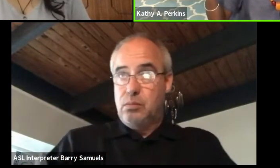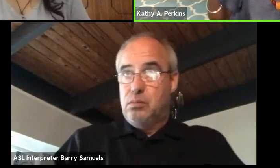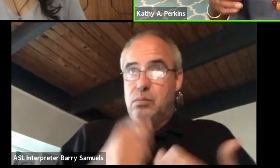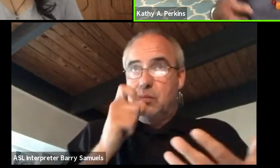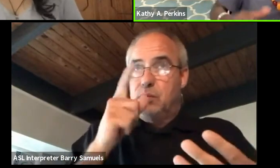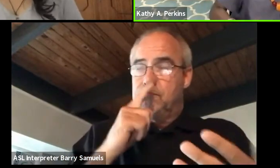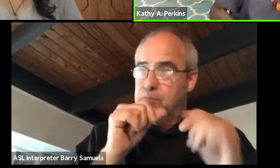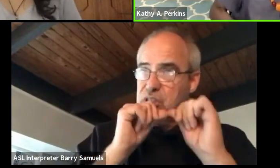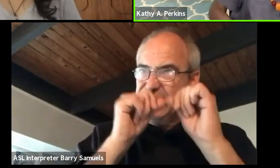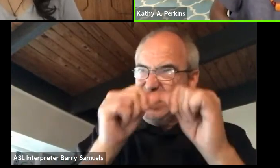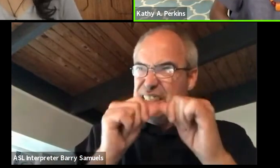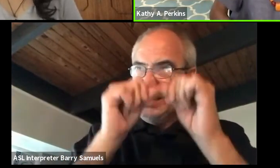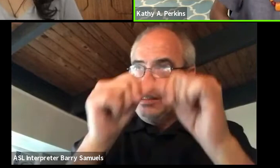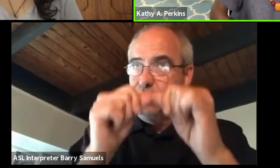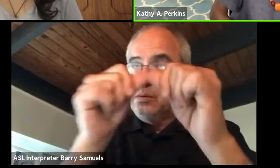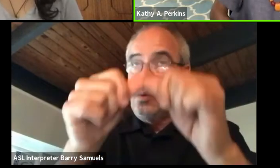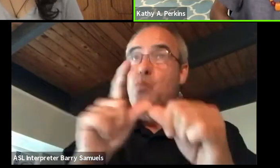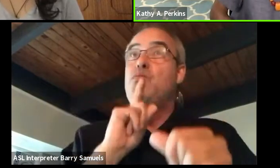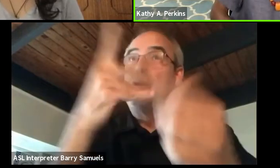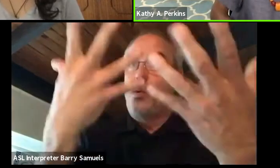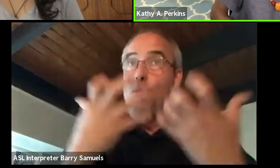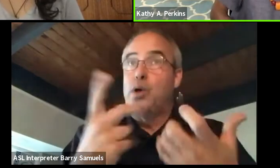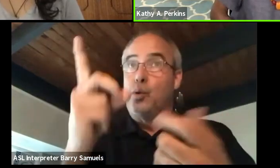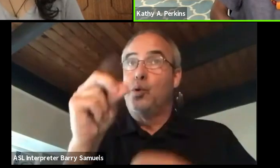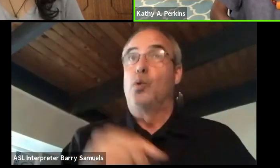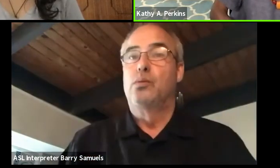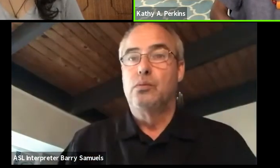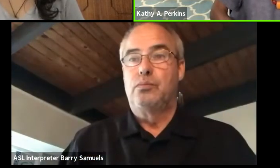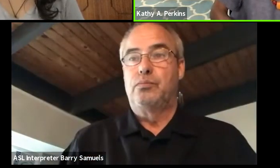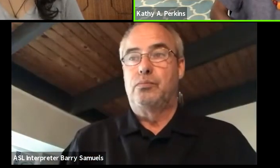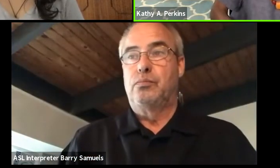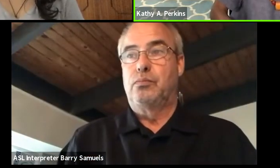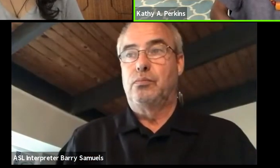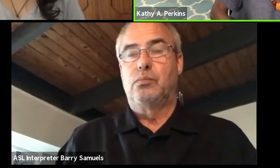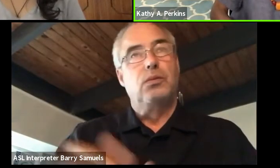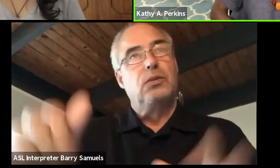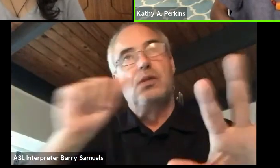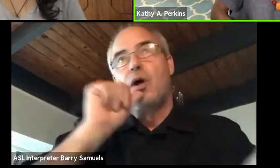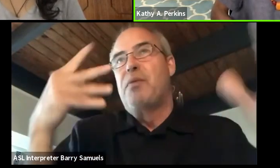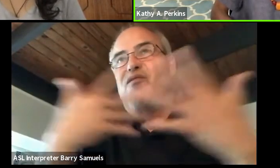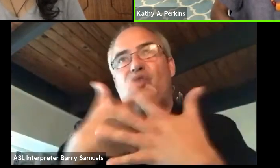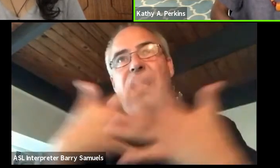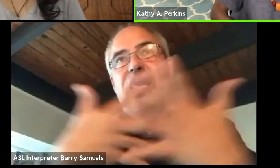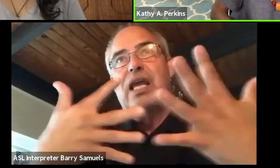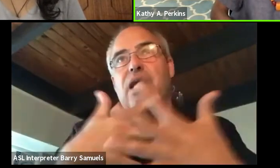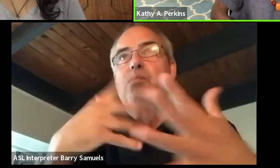if this is something you really wanna do. And don't be afraid to take chances.